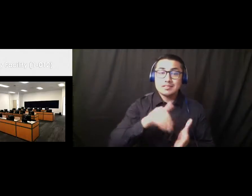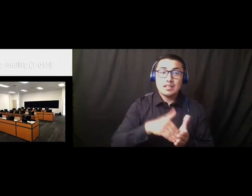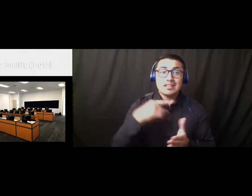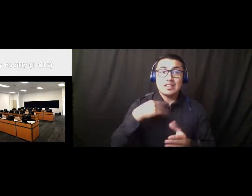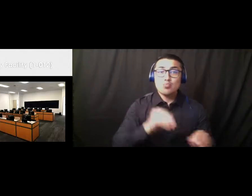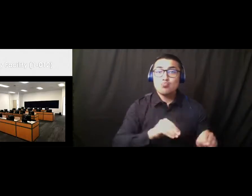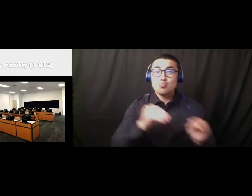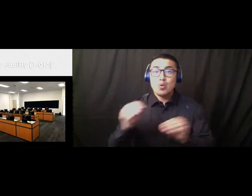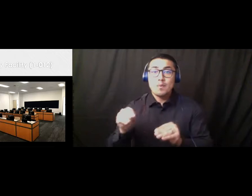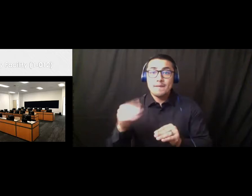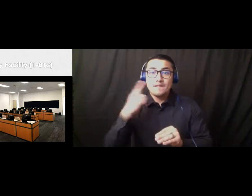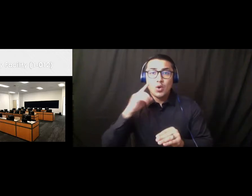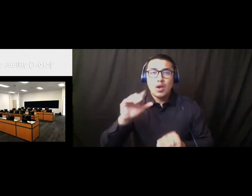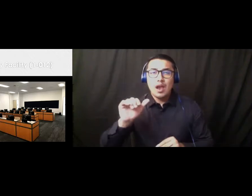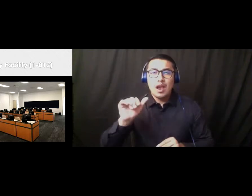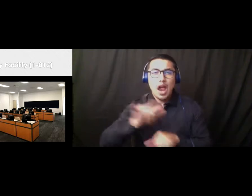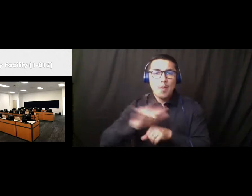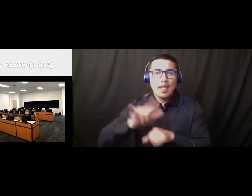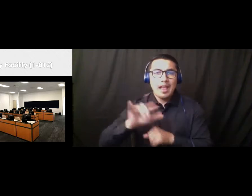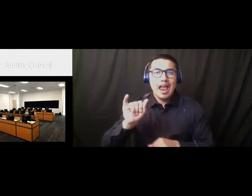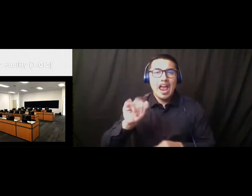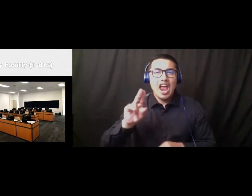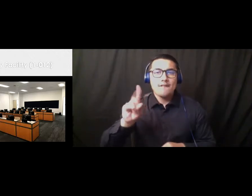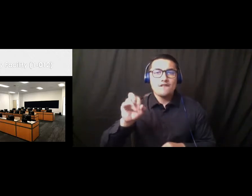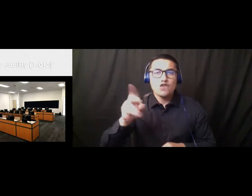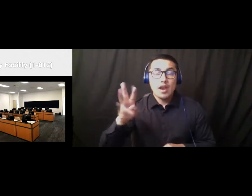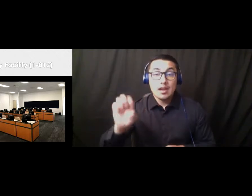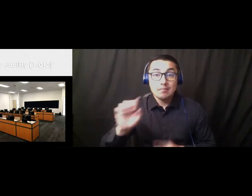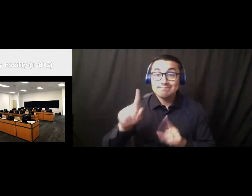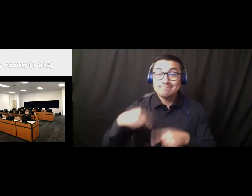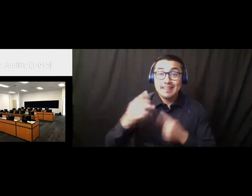for airframe. AVC has since leased the entire building and in the planning states of entering into